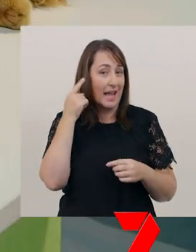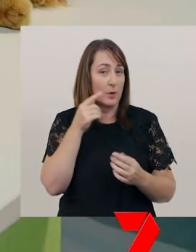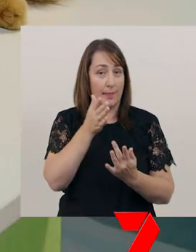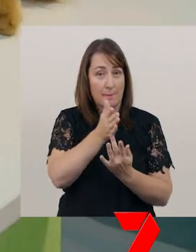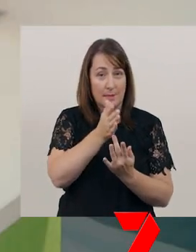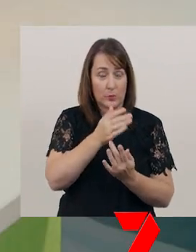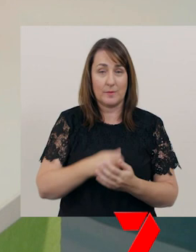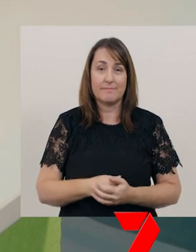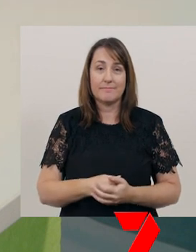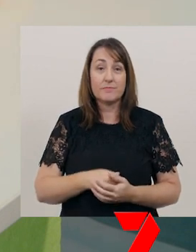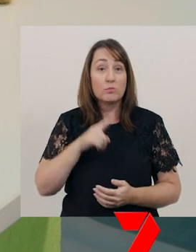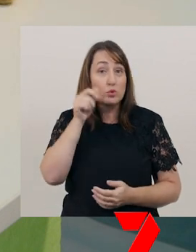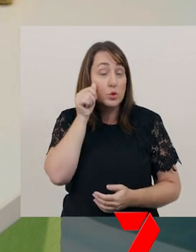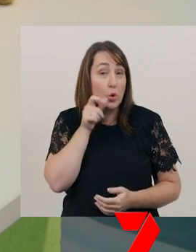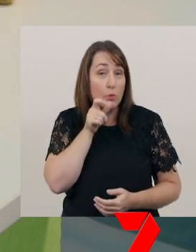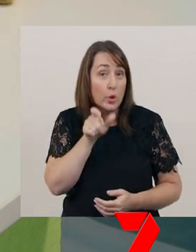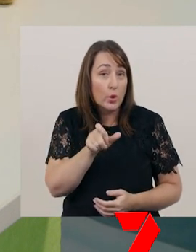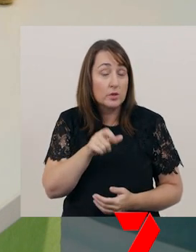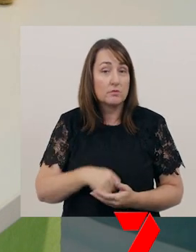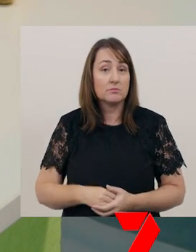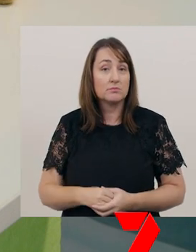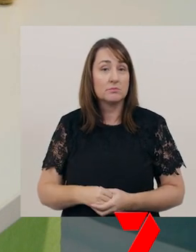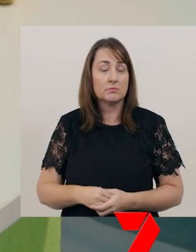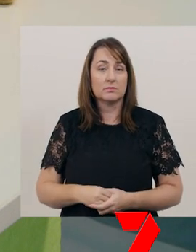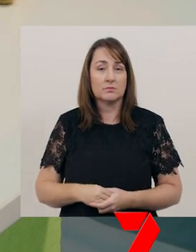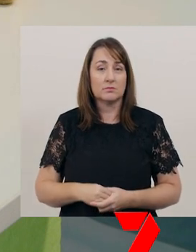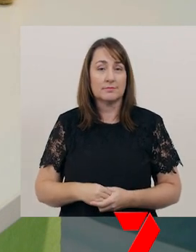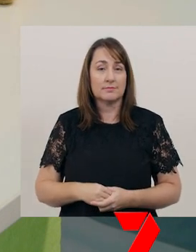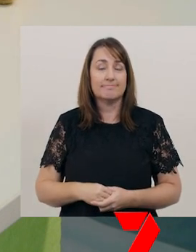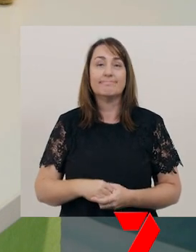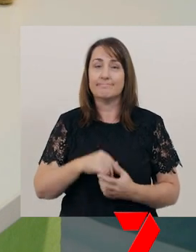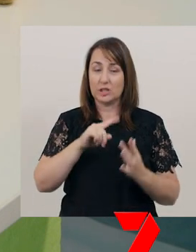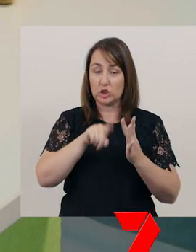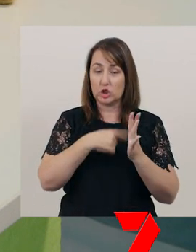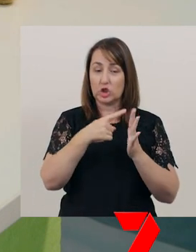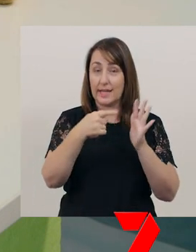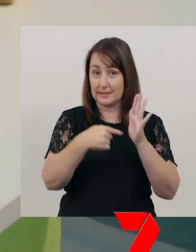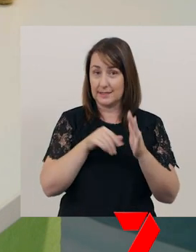Do you know this word? That’s right. It’s ‘jet’.